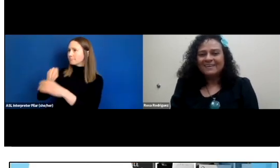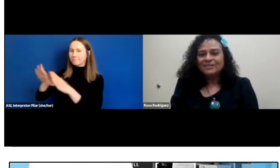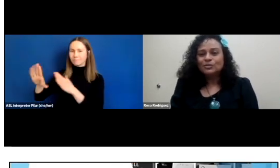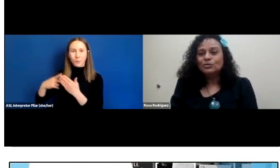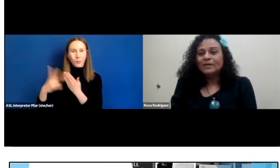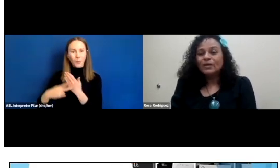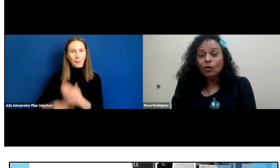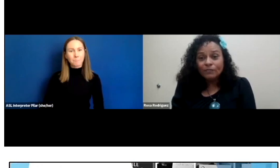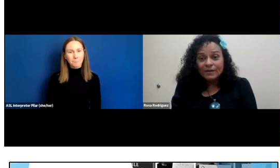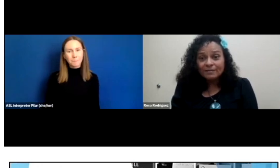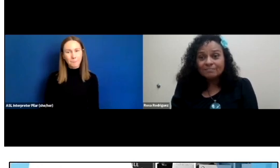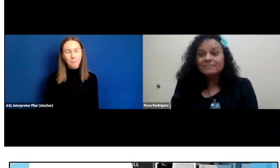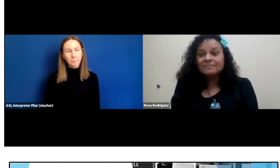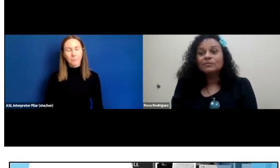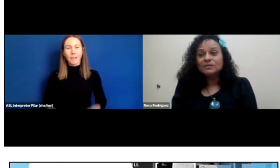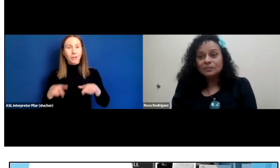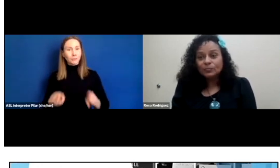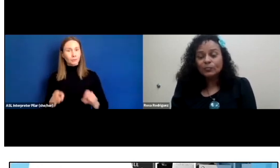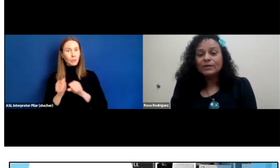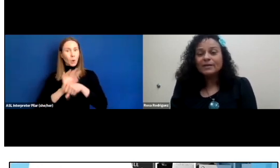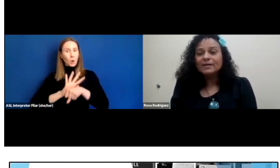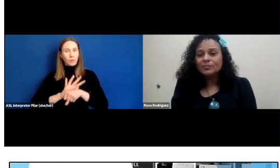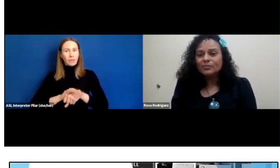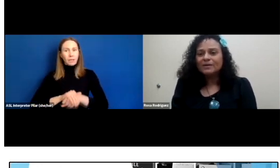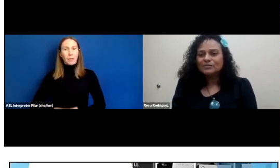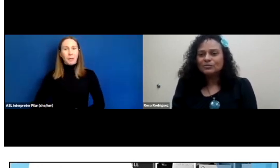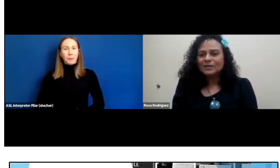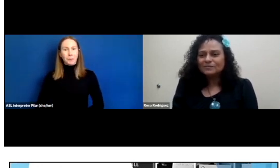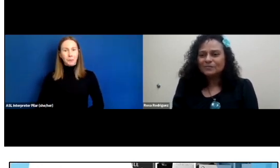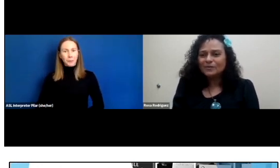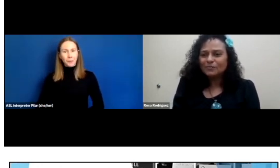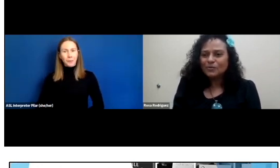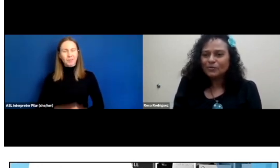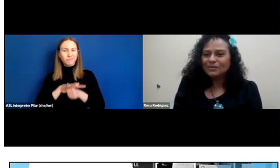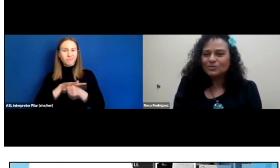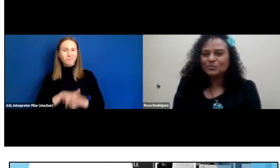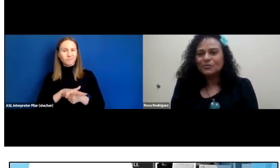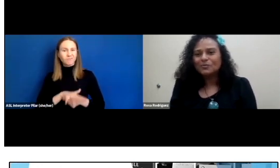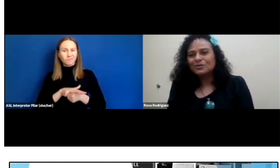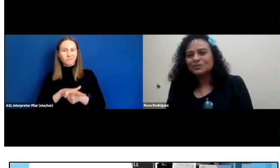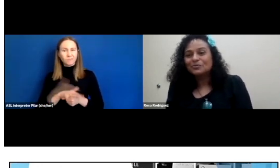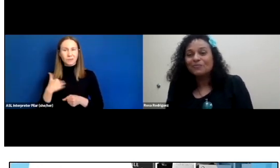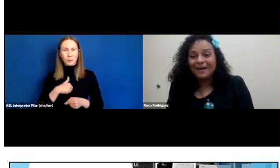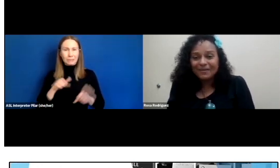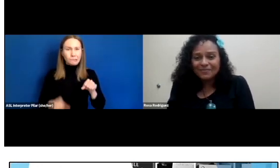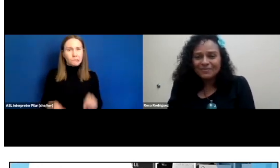During COVID, it was pretty, pretty stressful and we were not sure we were going to survive